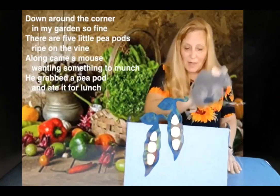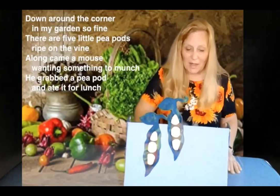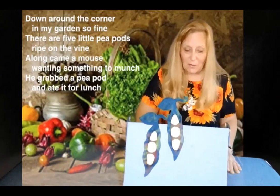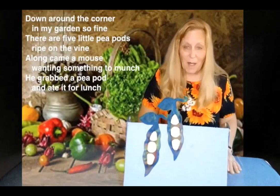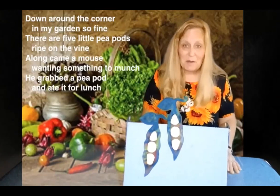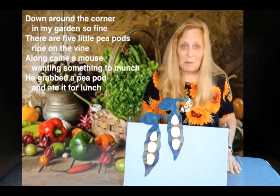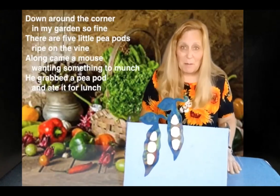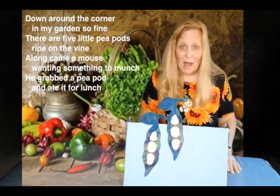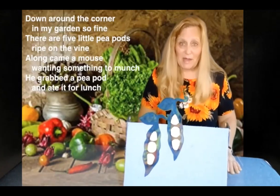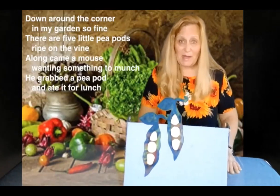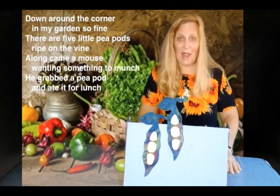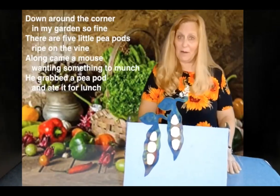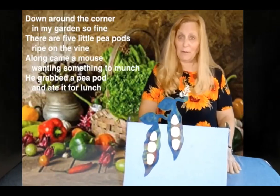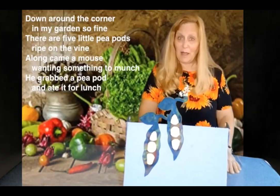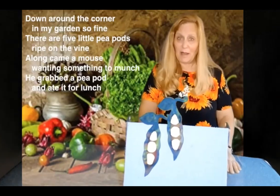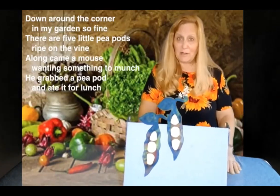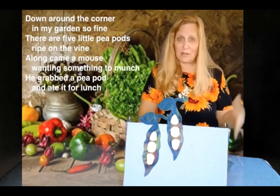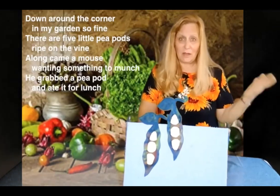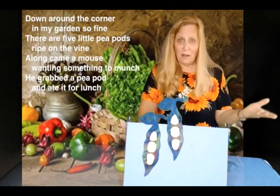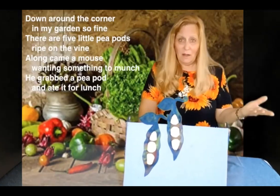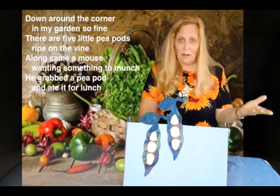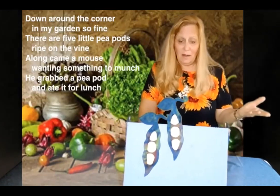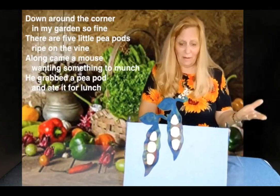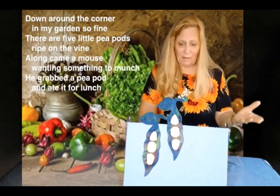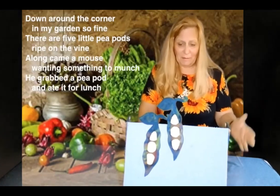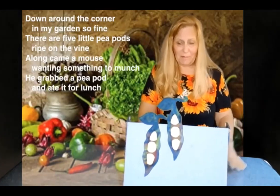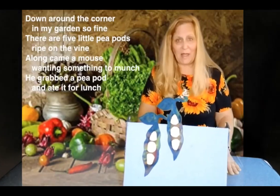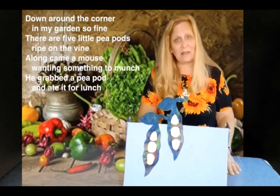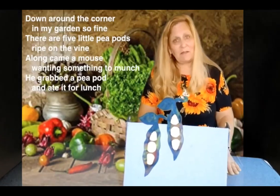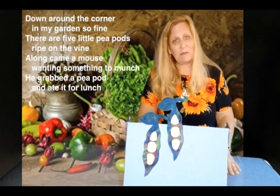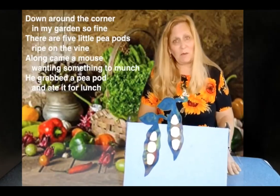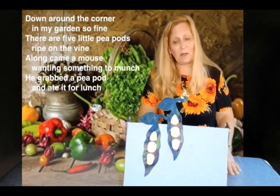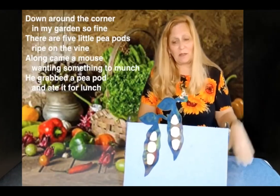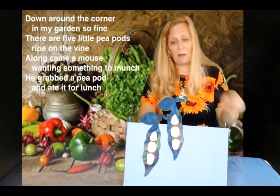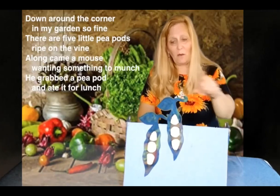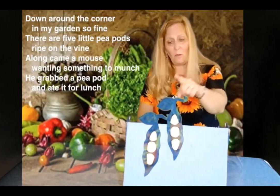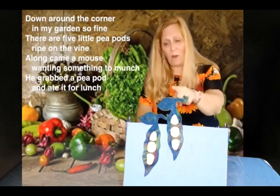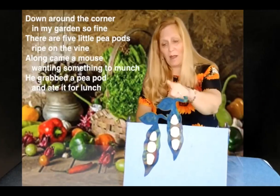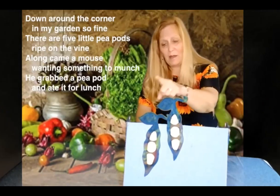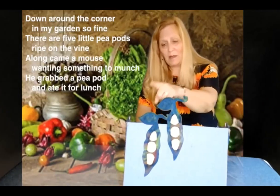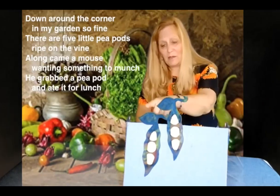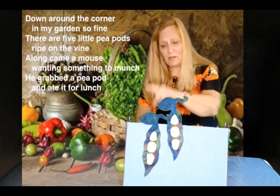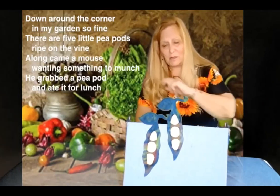He grabbed a pea pod and he ate it for lunch. That leaves me with one two